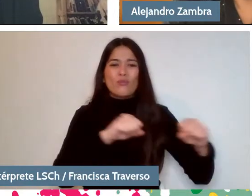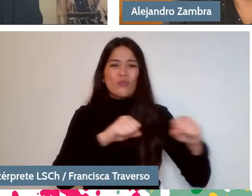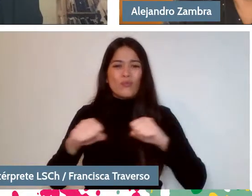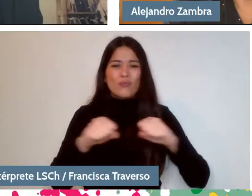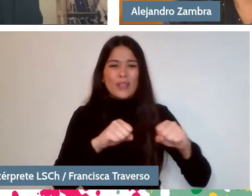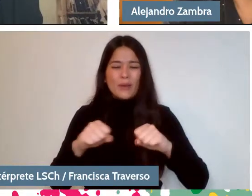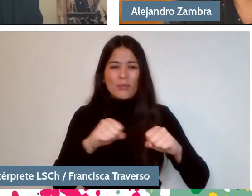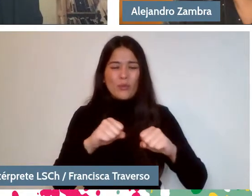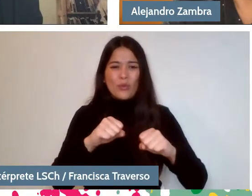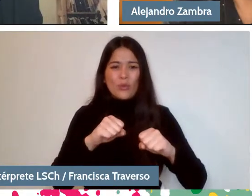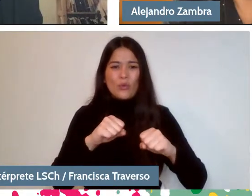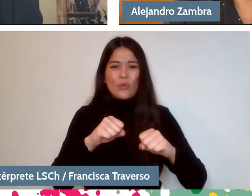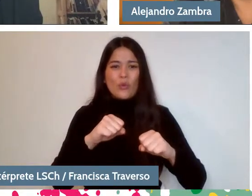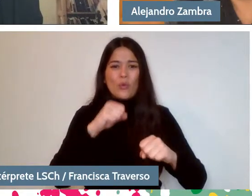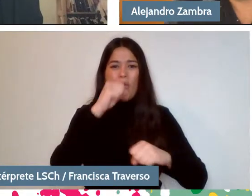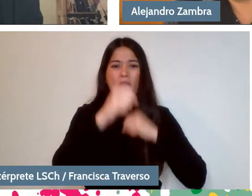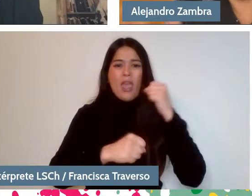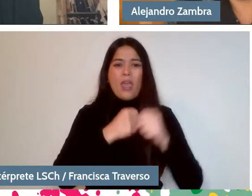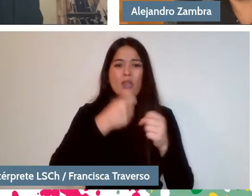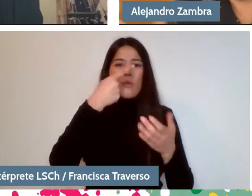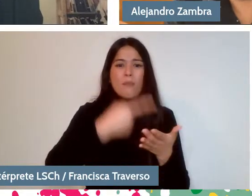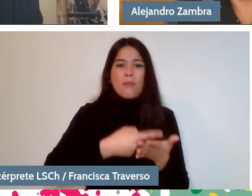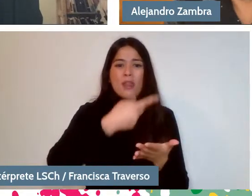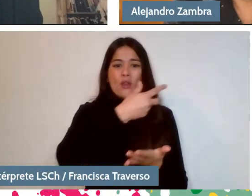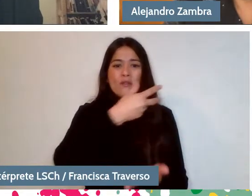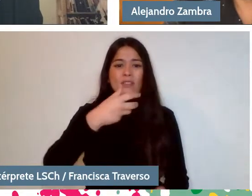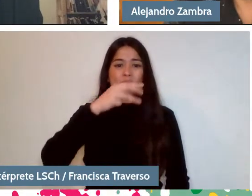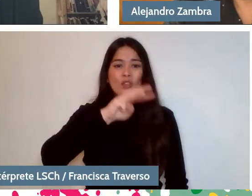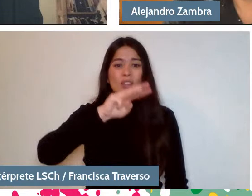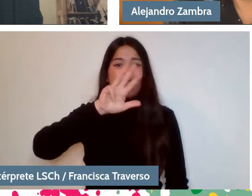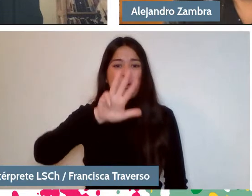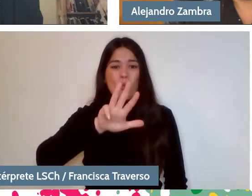her mother, her father, her siblings died,